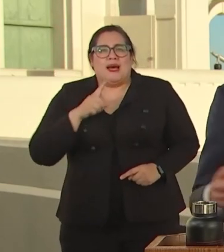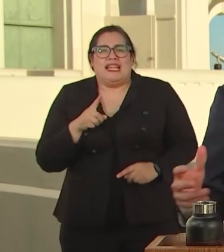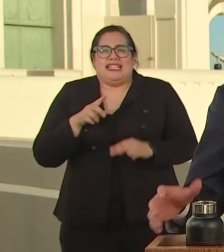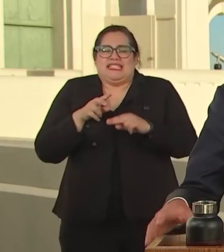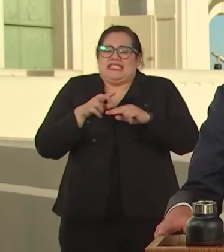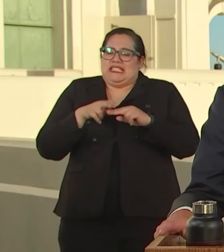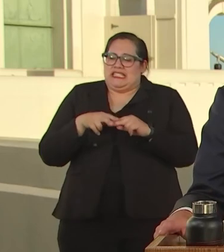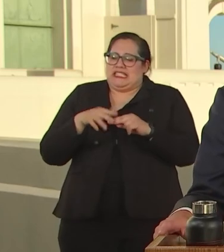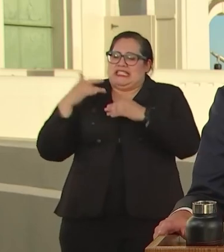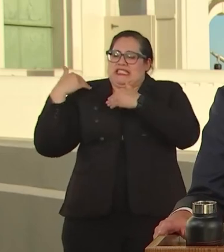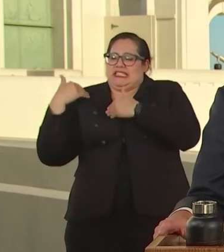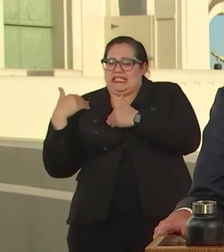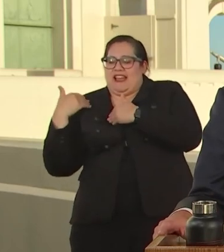THAT WE HAVE LIVED THROUGH.